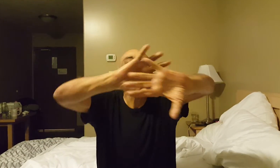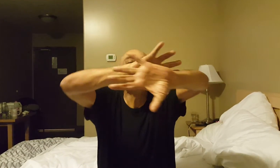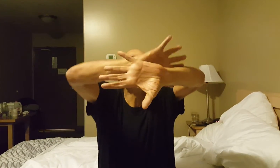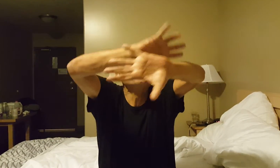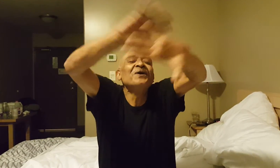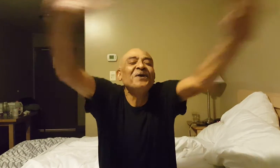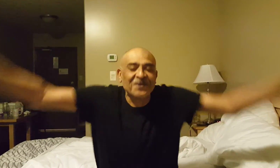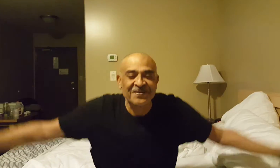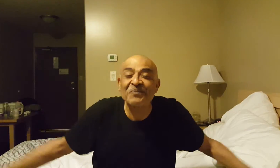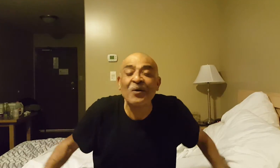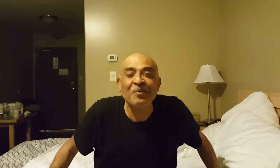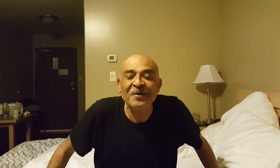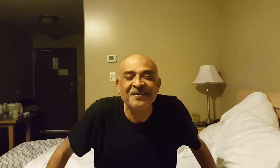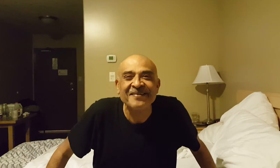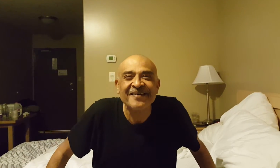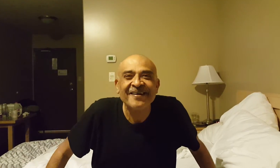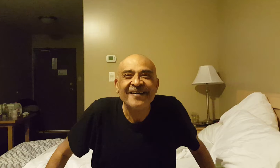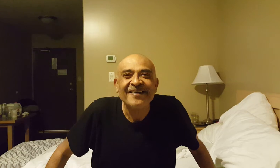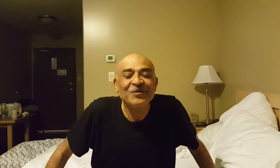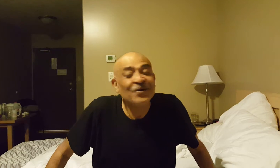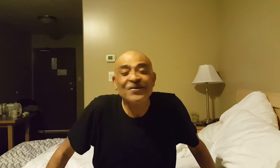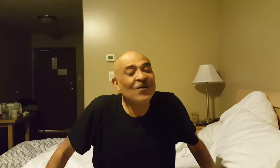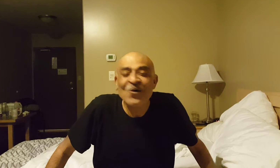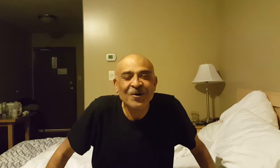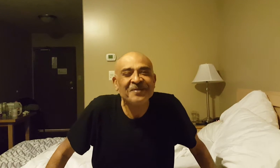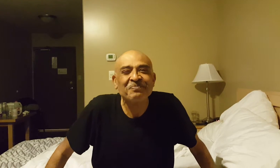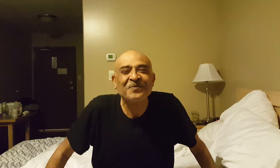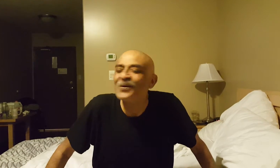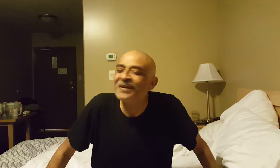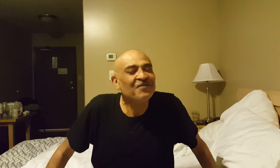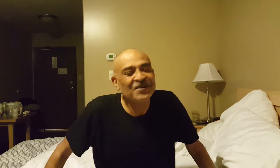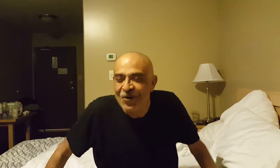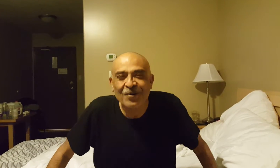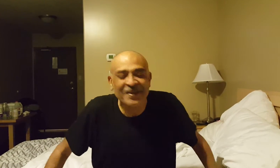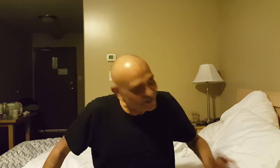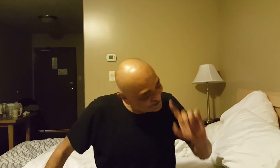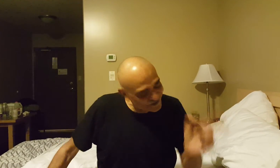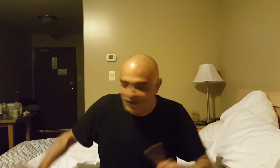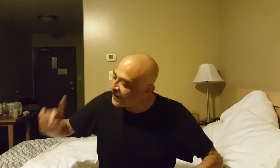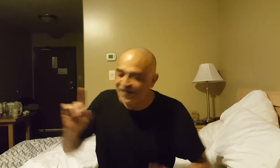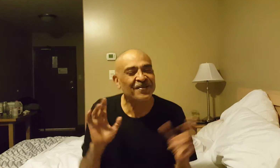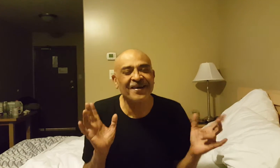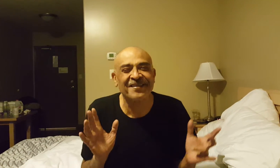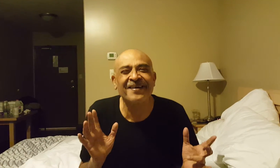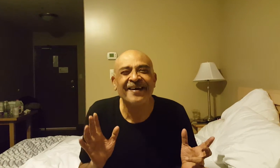in the world is a probability. You don't know, you can never know that it's this, or that, or the other.